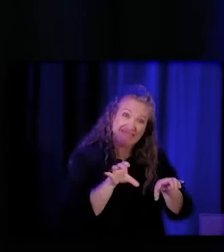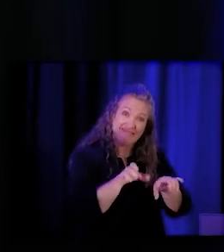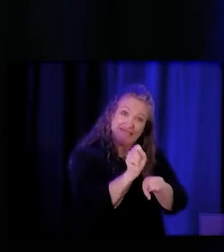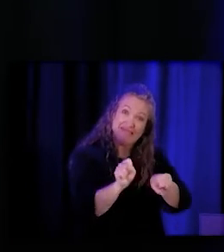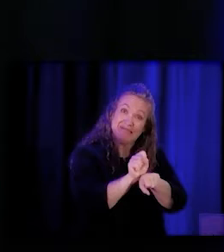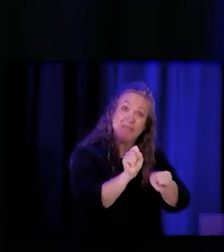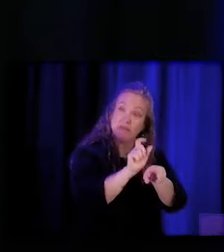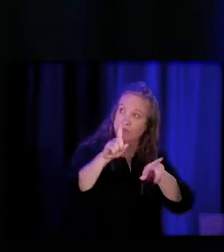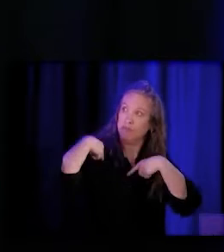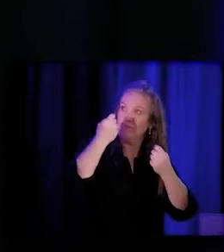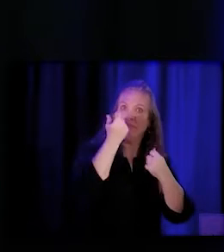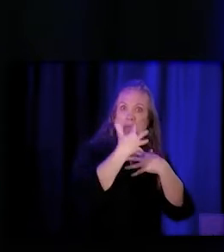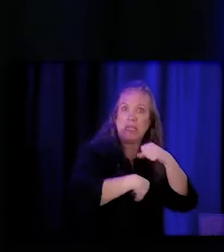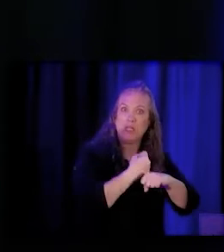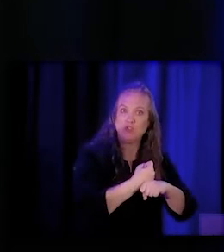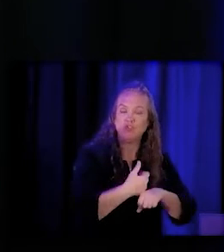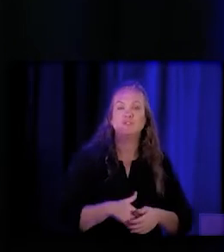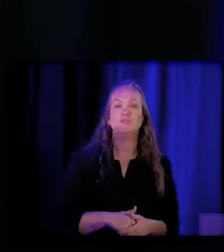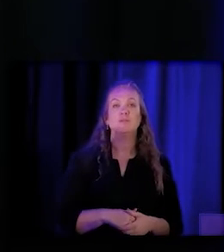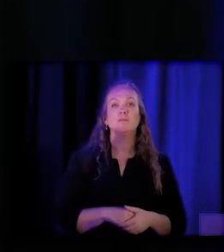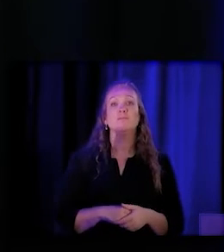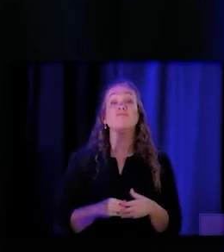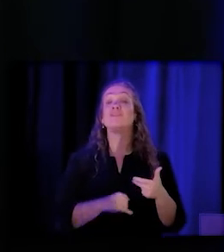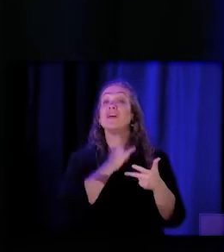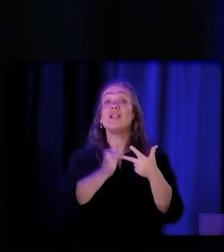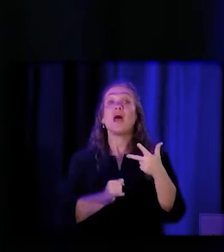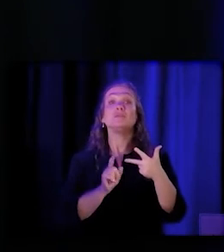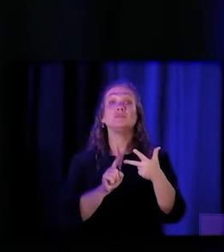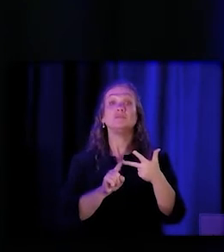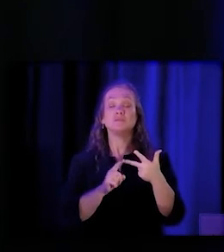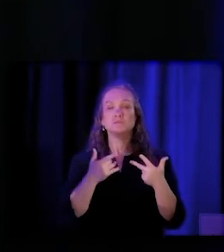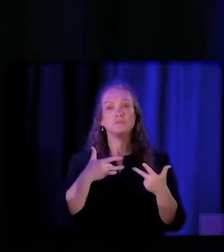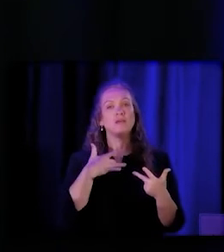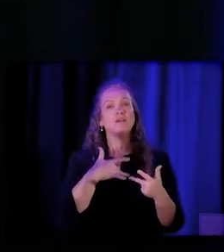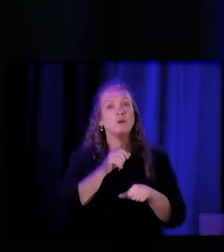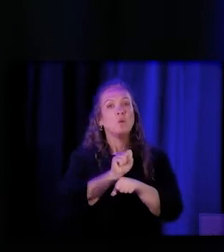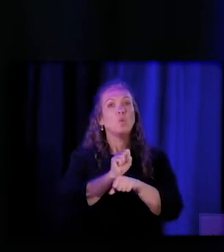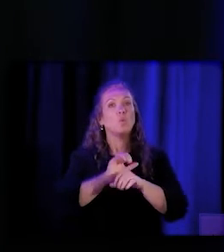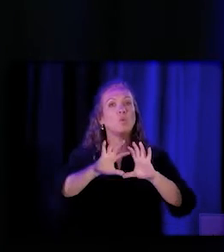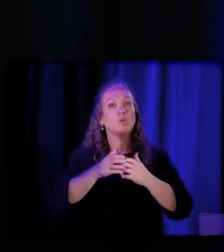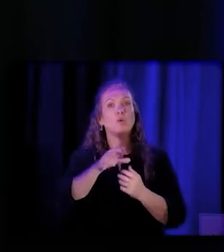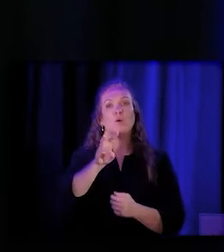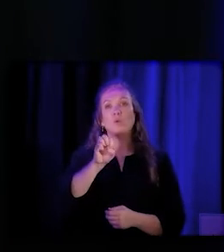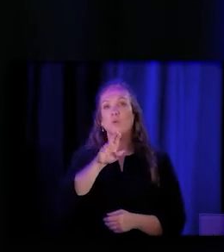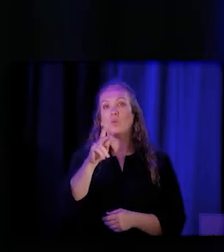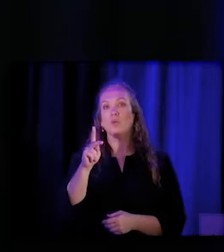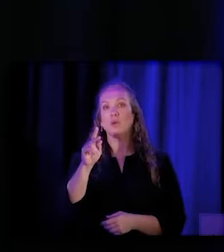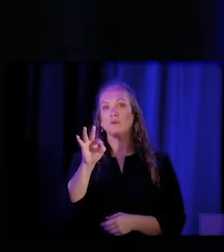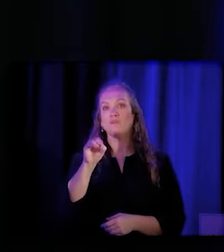And lastly, I think workforce is a really important piece of this conversation,